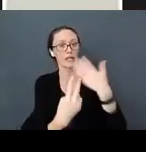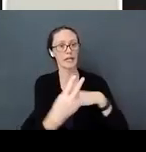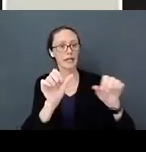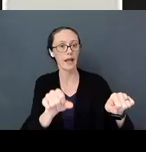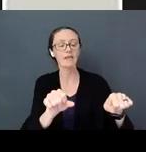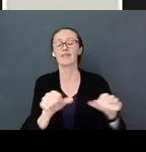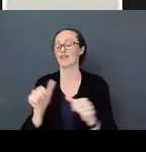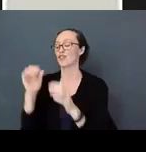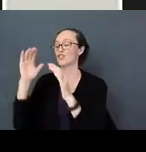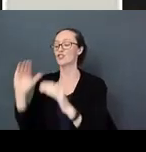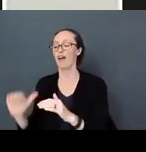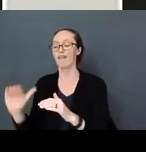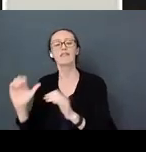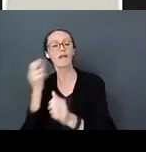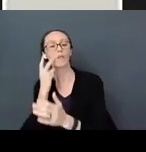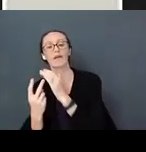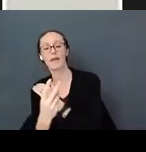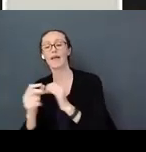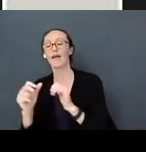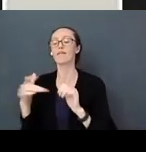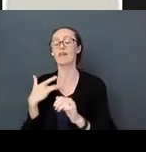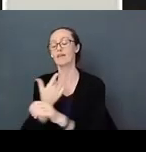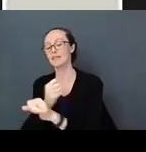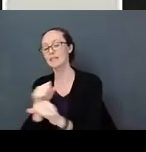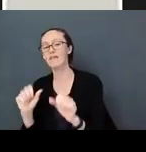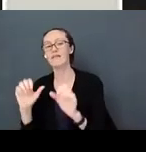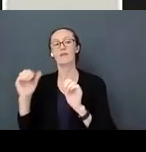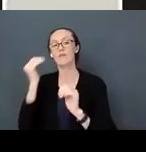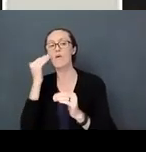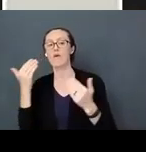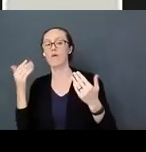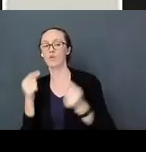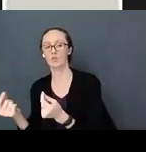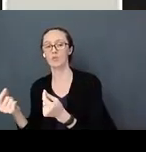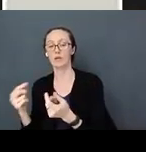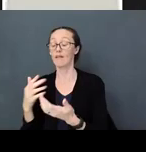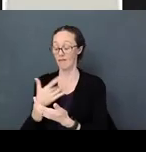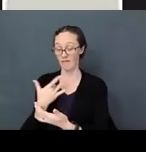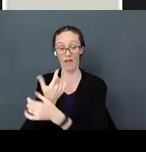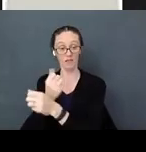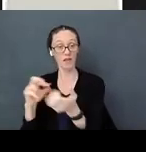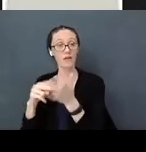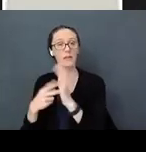feel safe. When you are safe you can learn. When you re safe those synaptic connections happen.